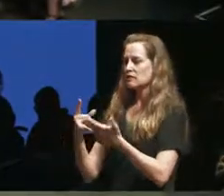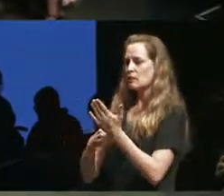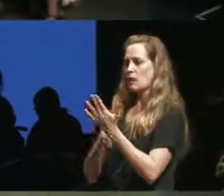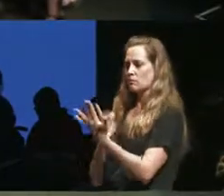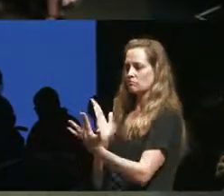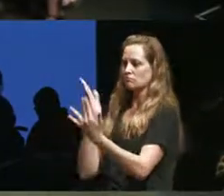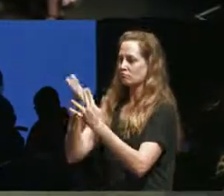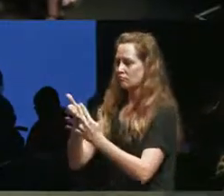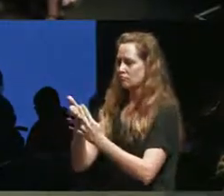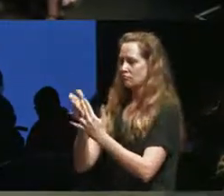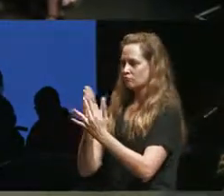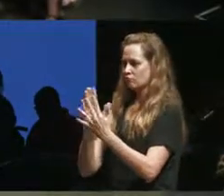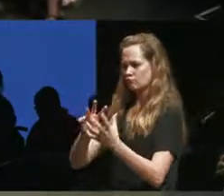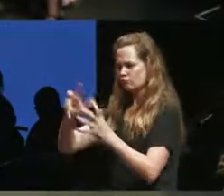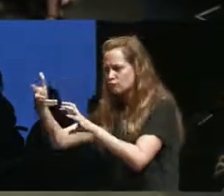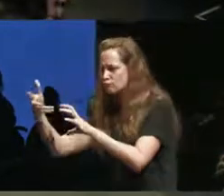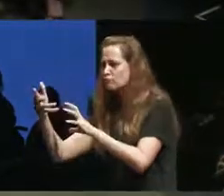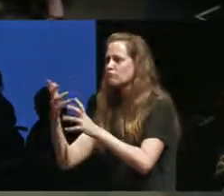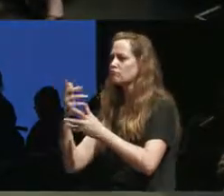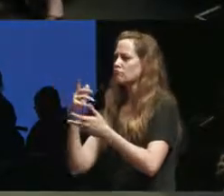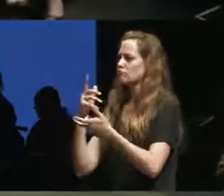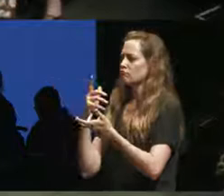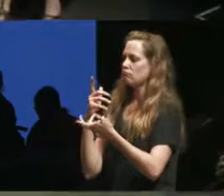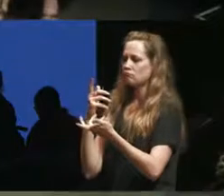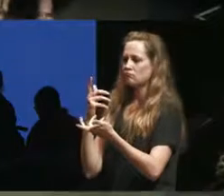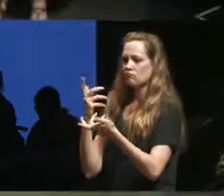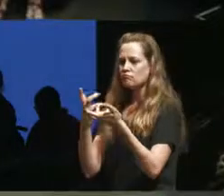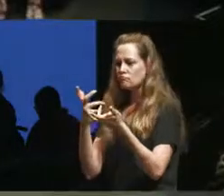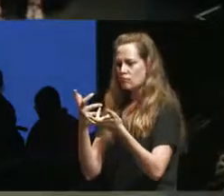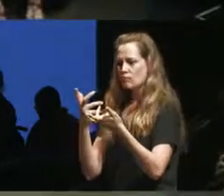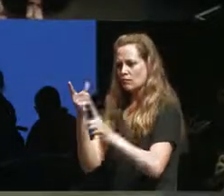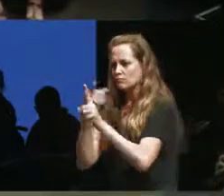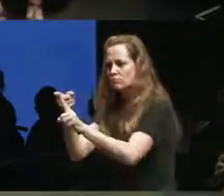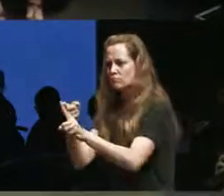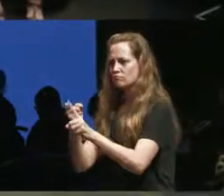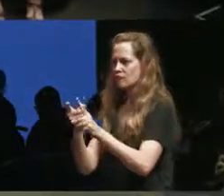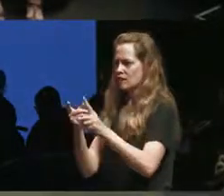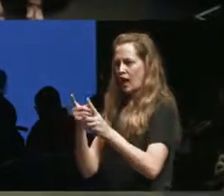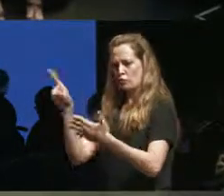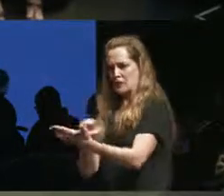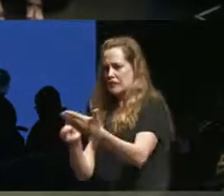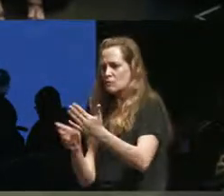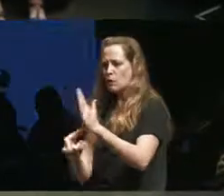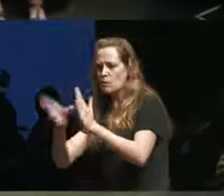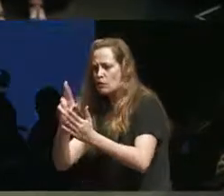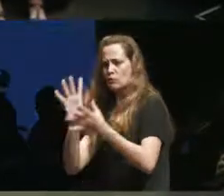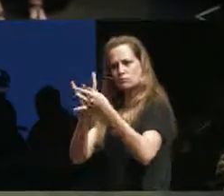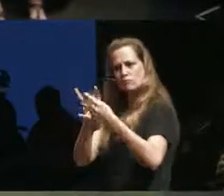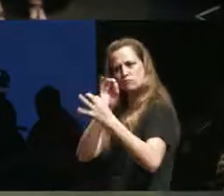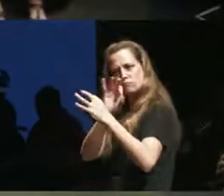about being intentional about that critique and an understanding that